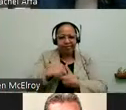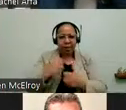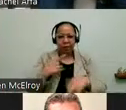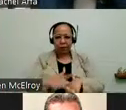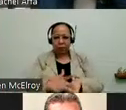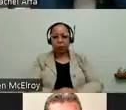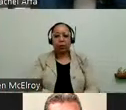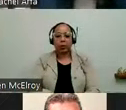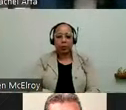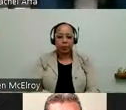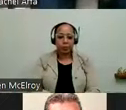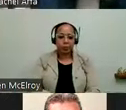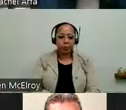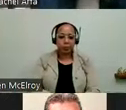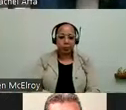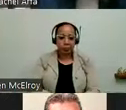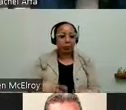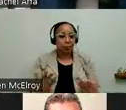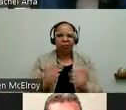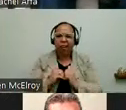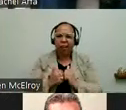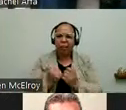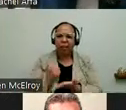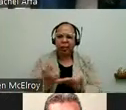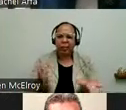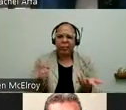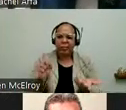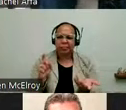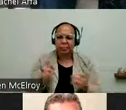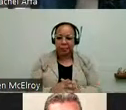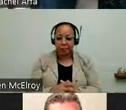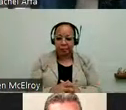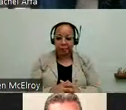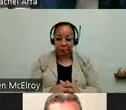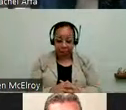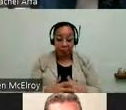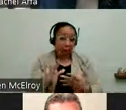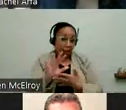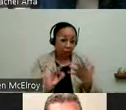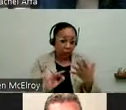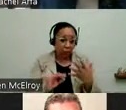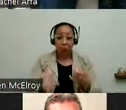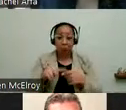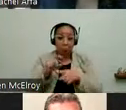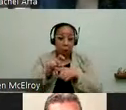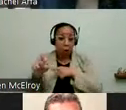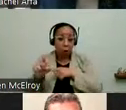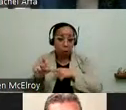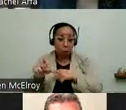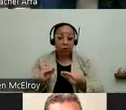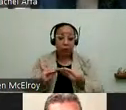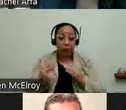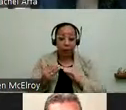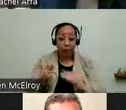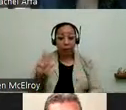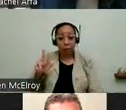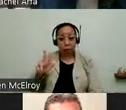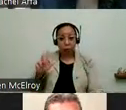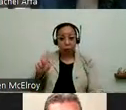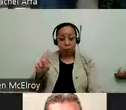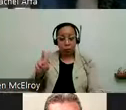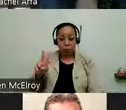So how do you get help here? So here's some options first. You can call us.